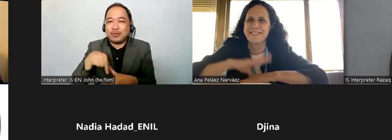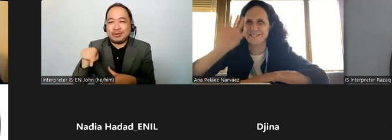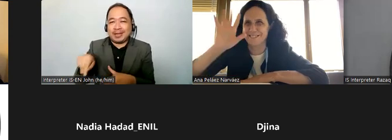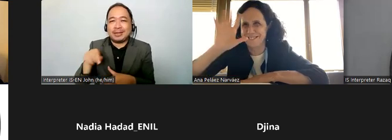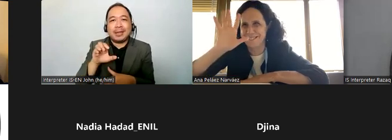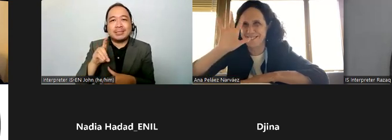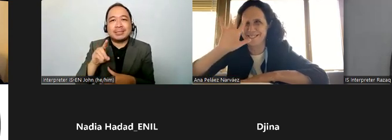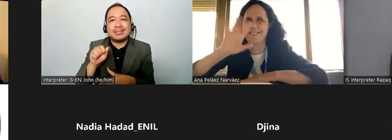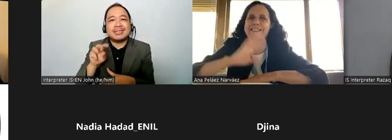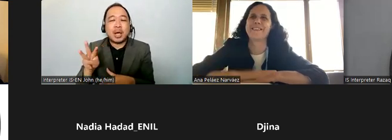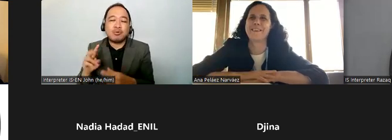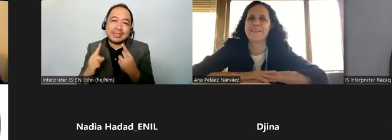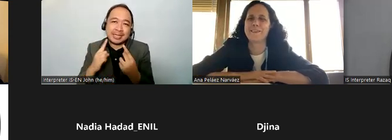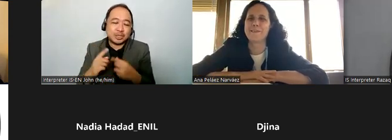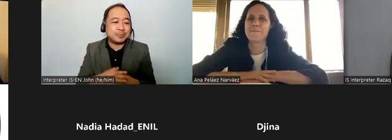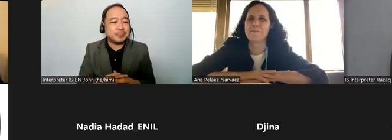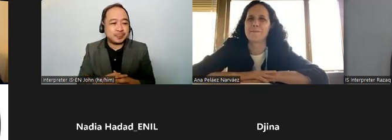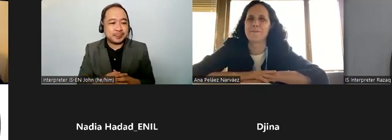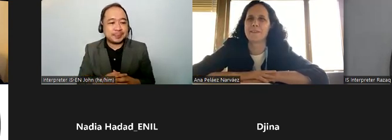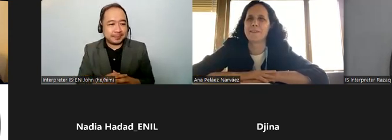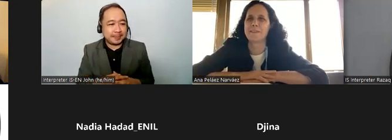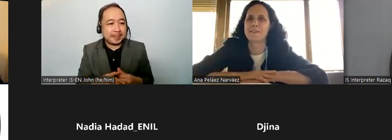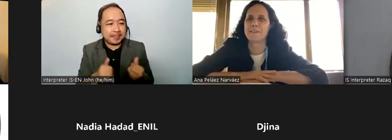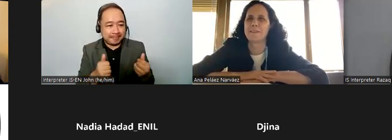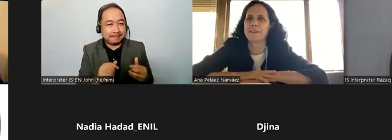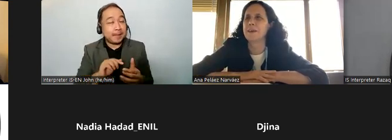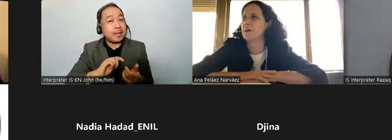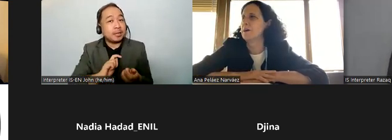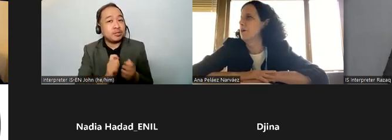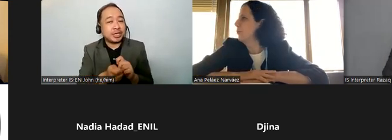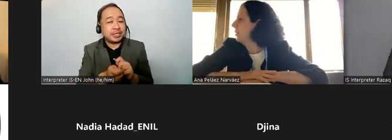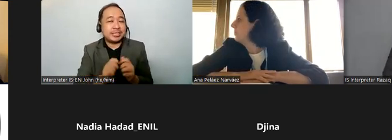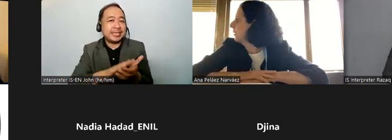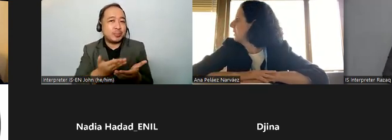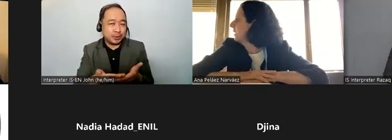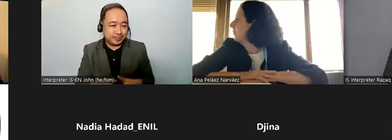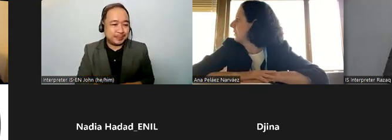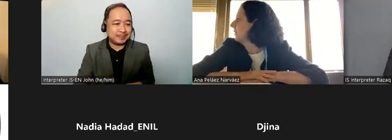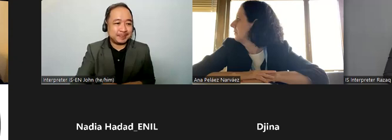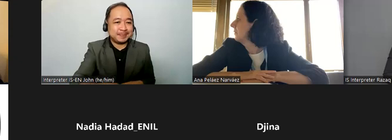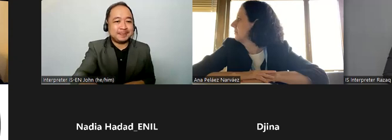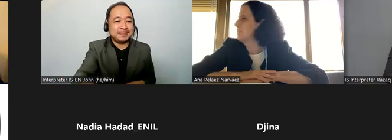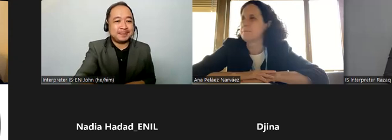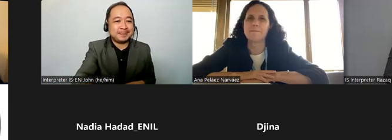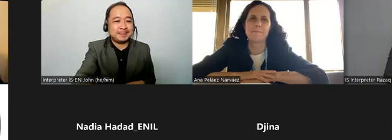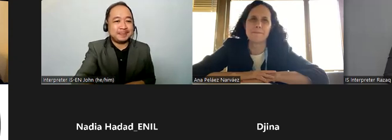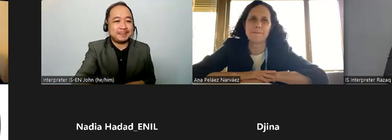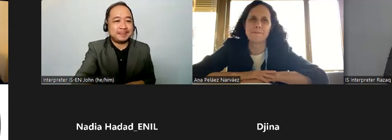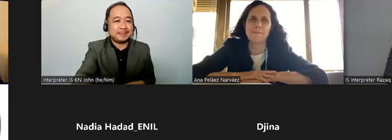well our next speaker is maulany rotinsulu from indonesia ismailani is already here